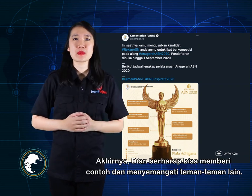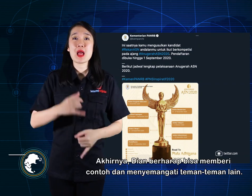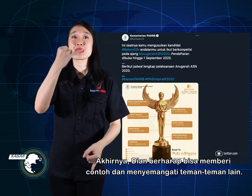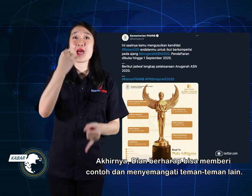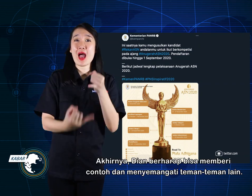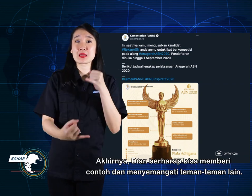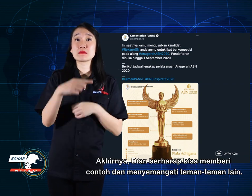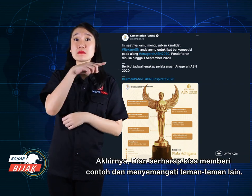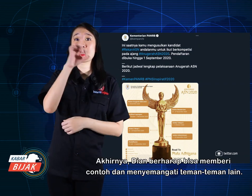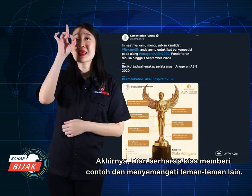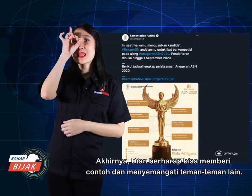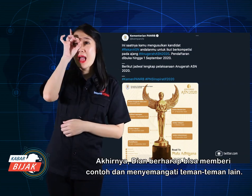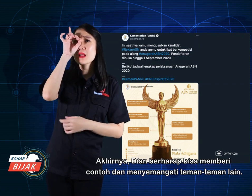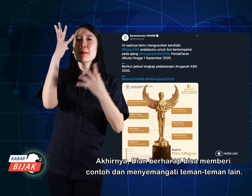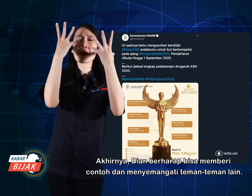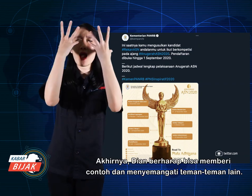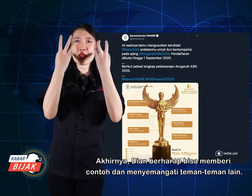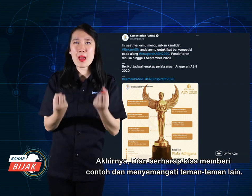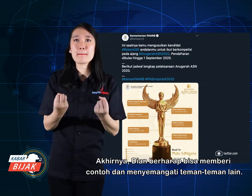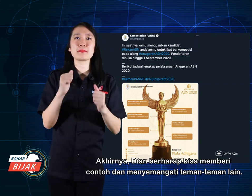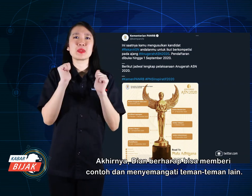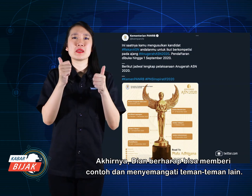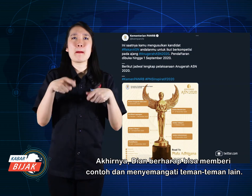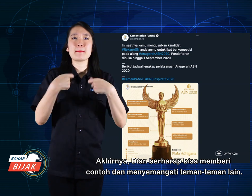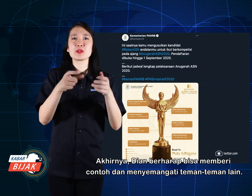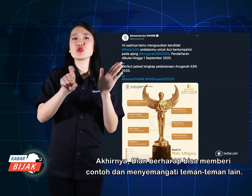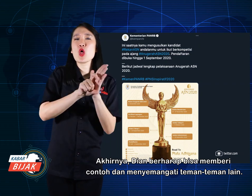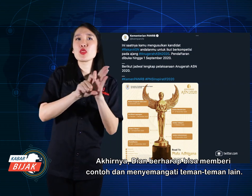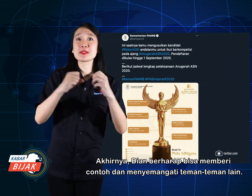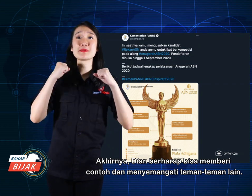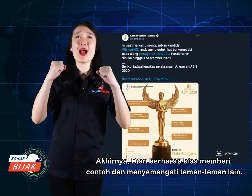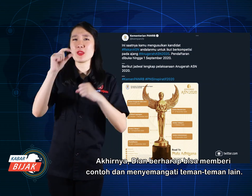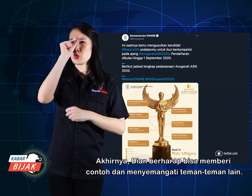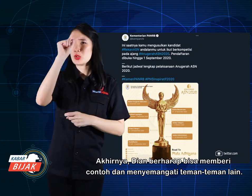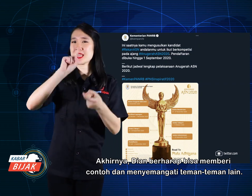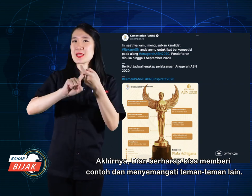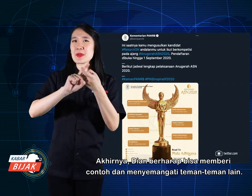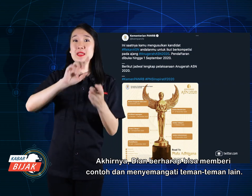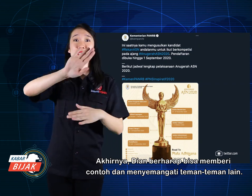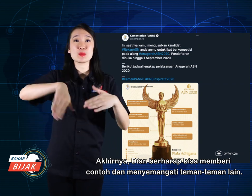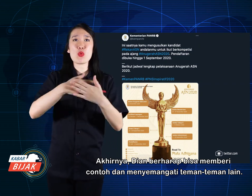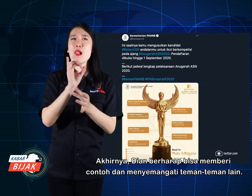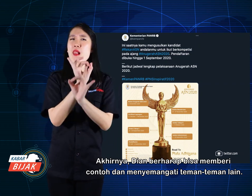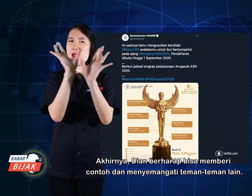Finally, Dian hopes to set an example and encourage her other friends.